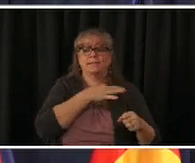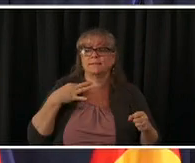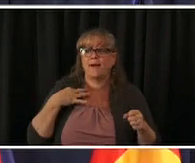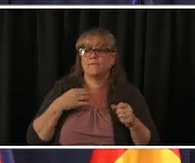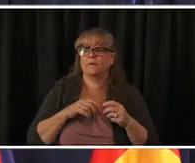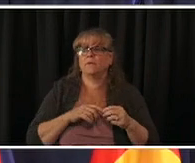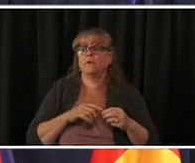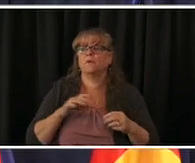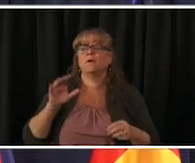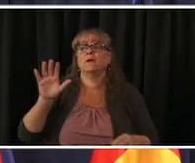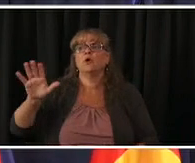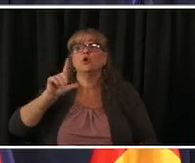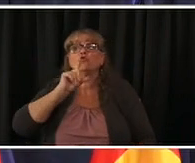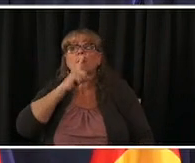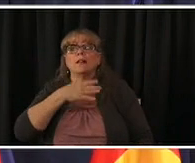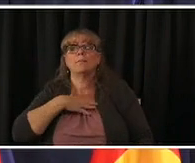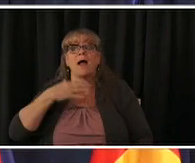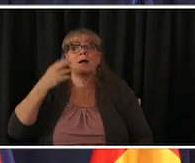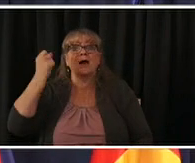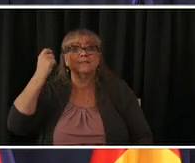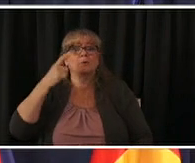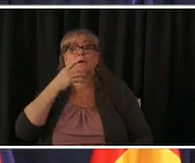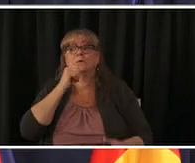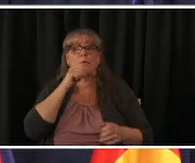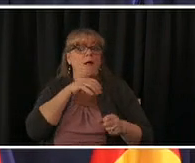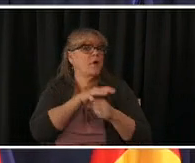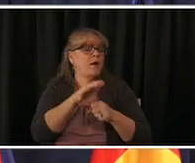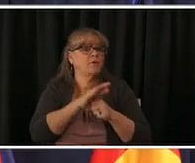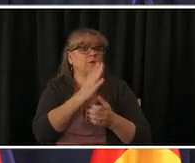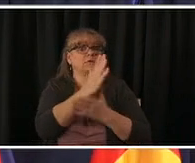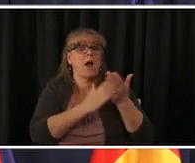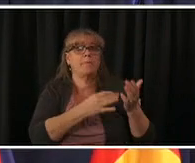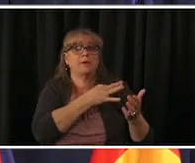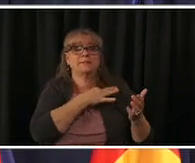work that out they didn't have another contractor on hand so we're giving them other contractors so